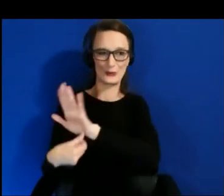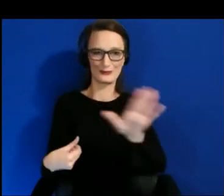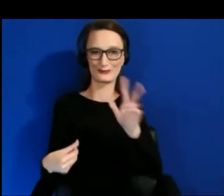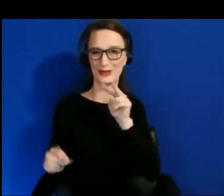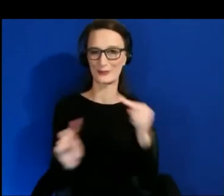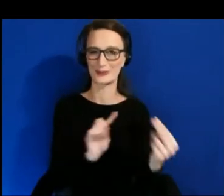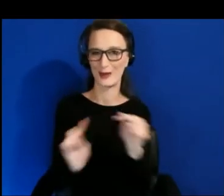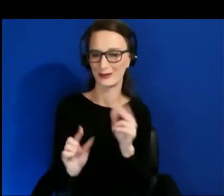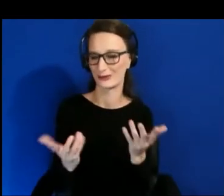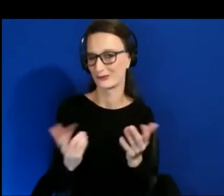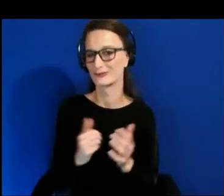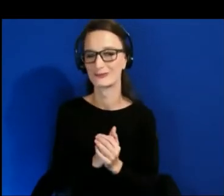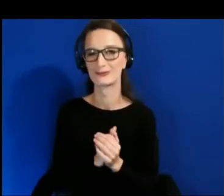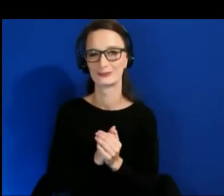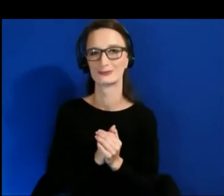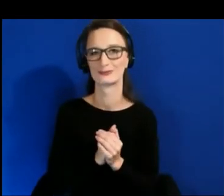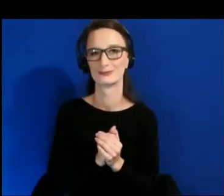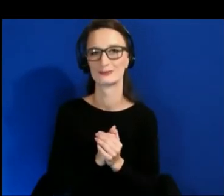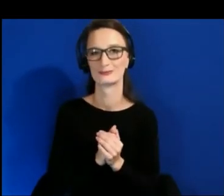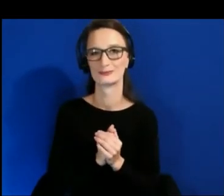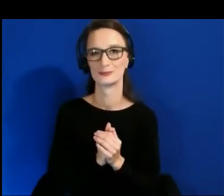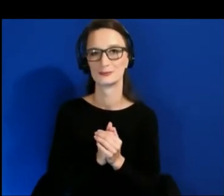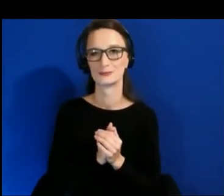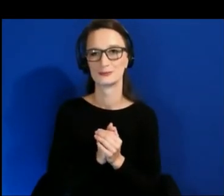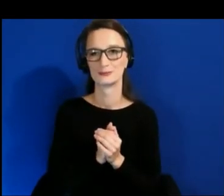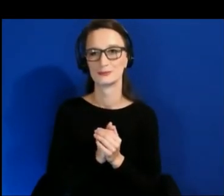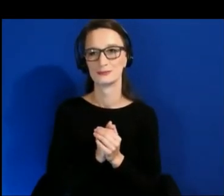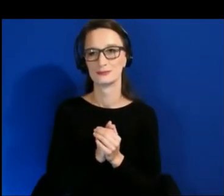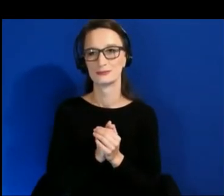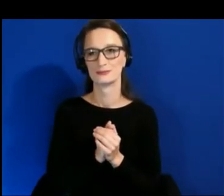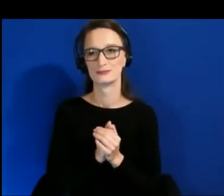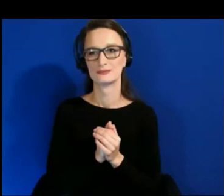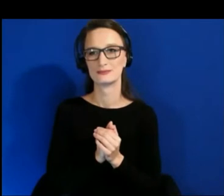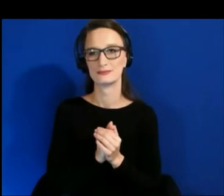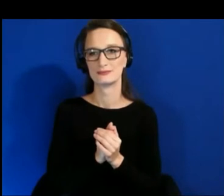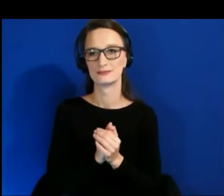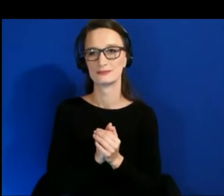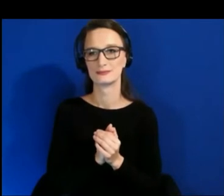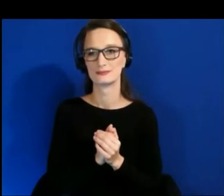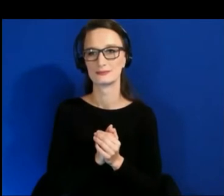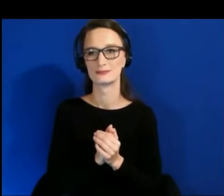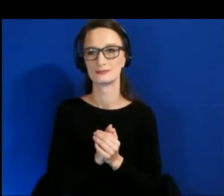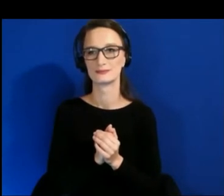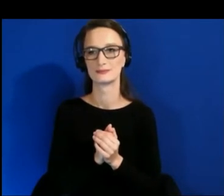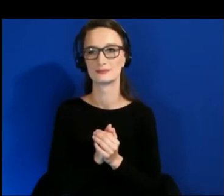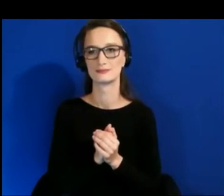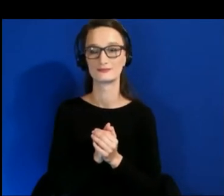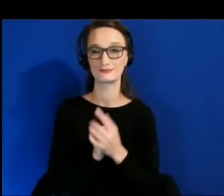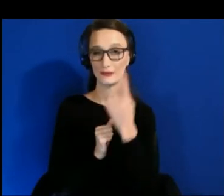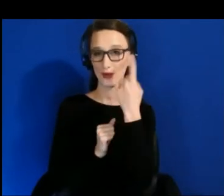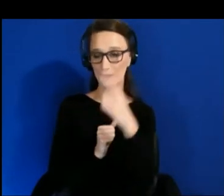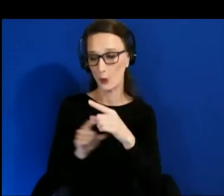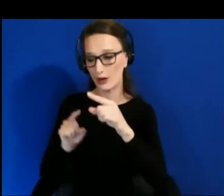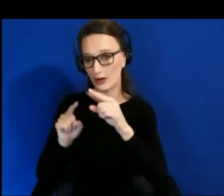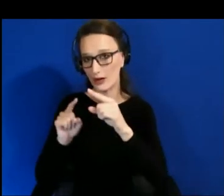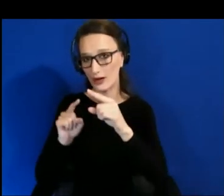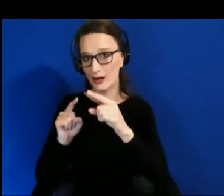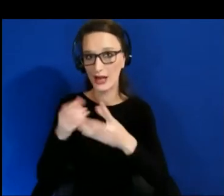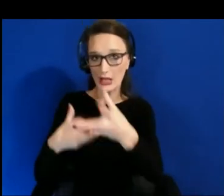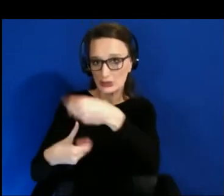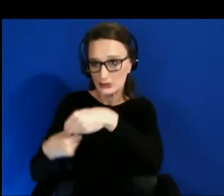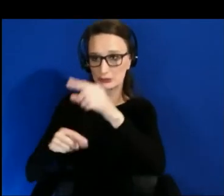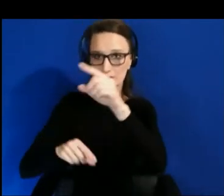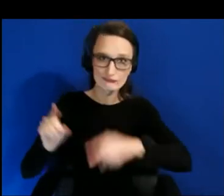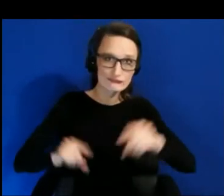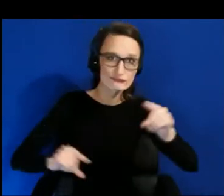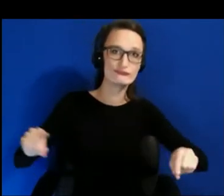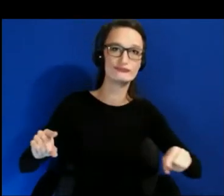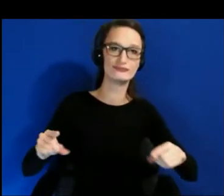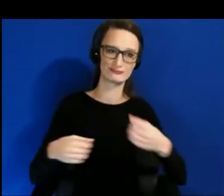So I think in terms of diversity, and inclusion, and accessibility, I would say you both have to think about